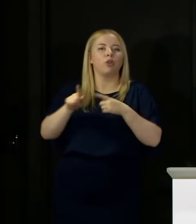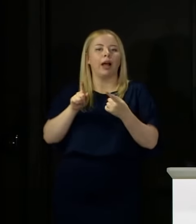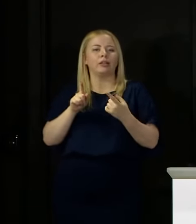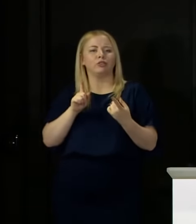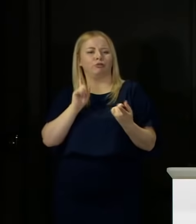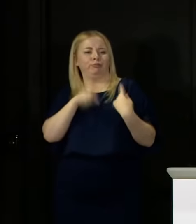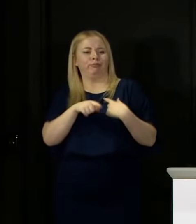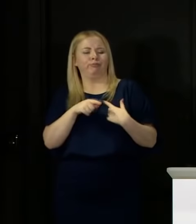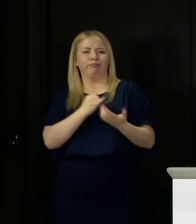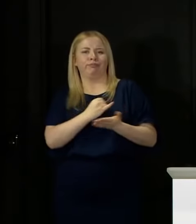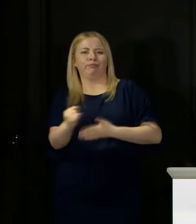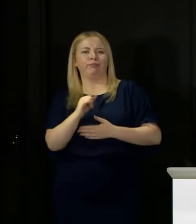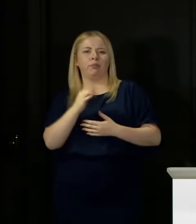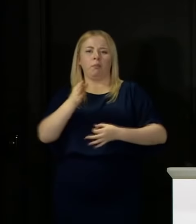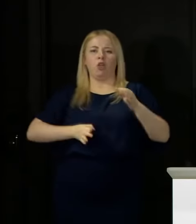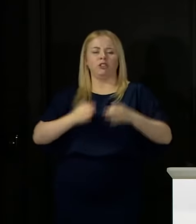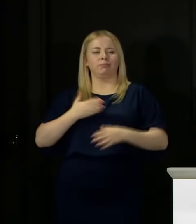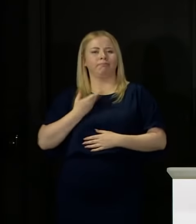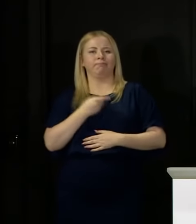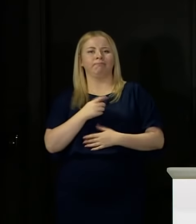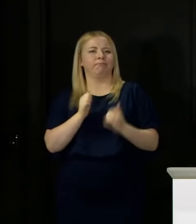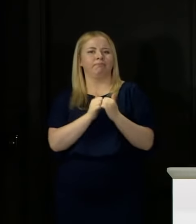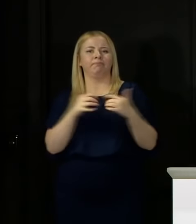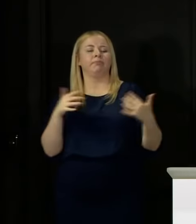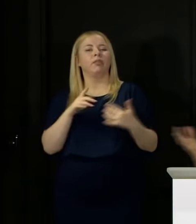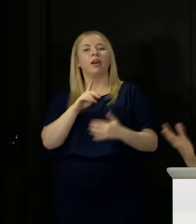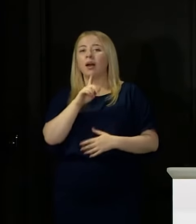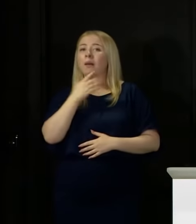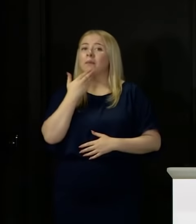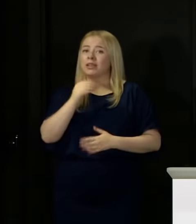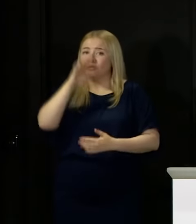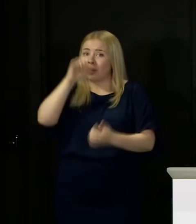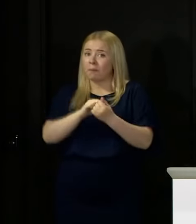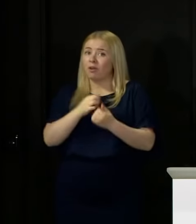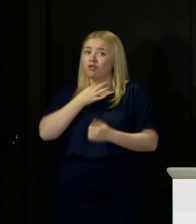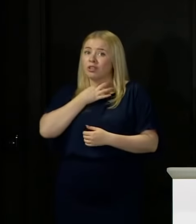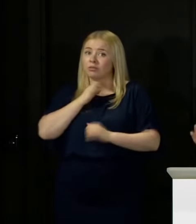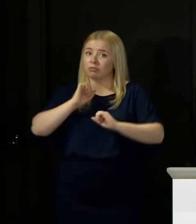with these things. You are putting yourself at risk and you are putting your loved ones at risk and you are